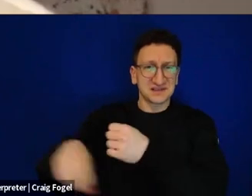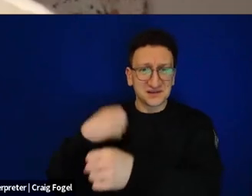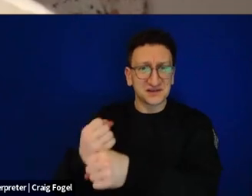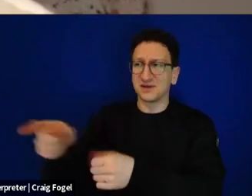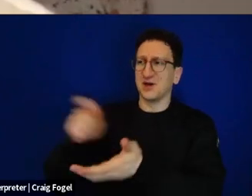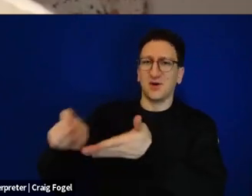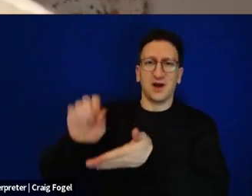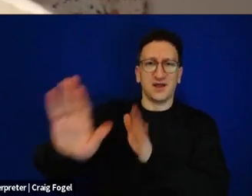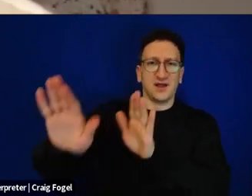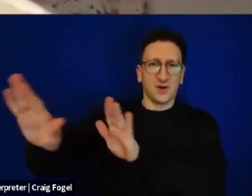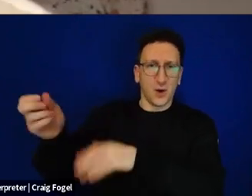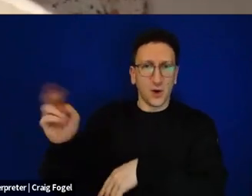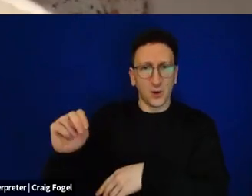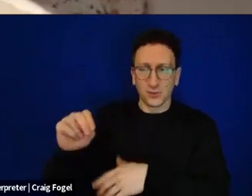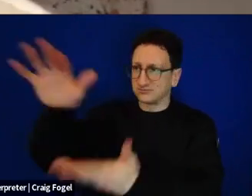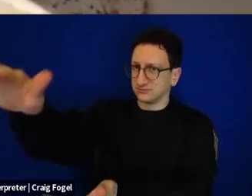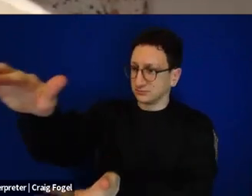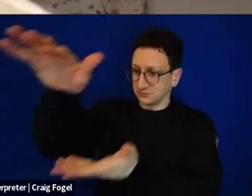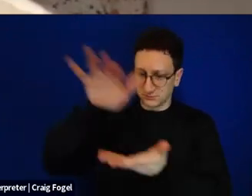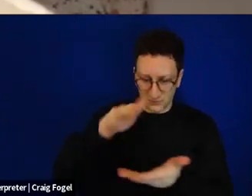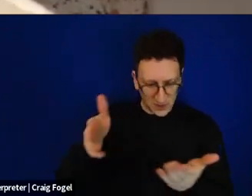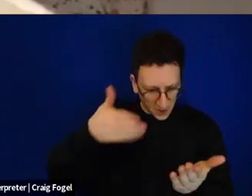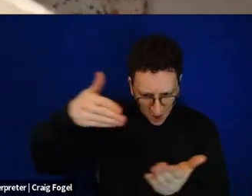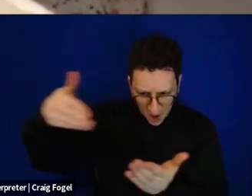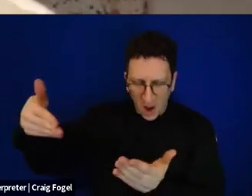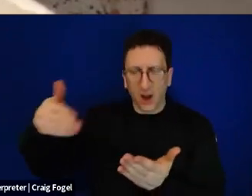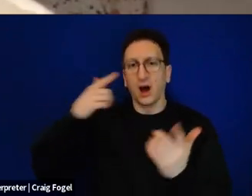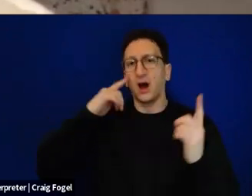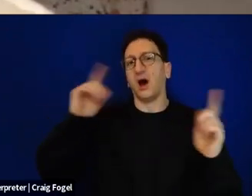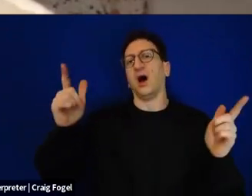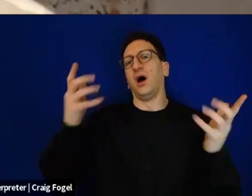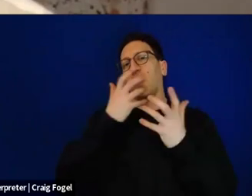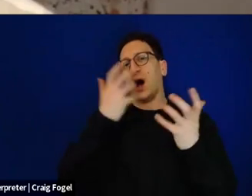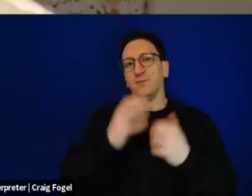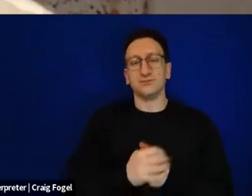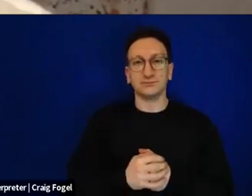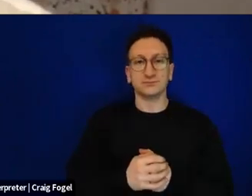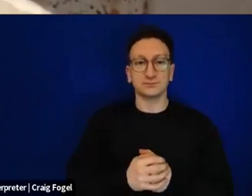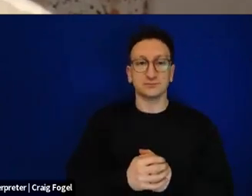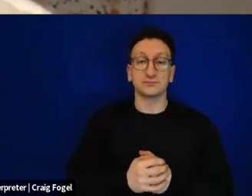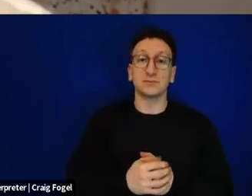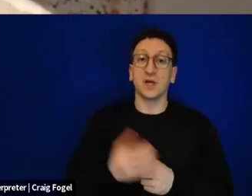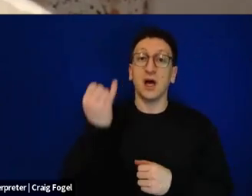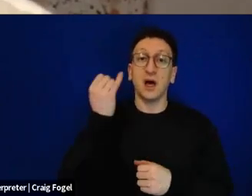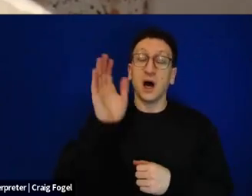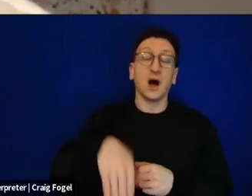And when I started opening up those Haggadot, we found amazing things. I'll just add, by the way, we're live, but if you want to write a question in the chat or comments,